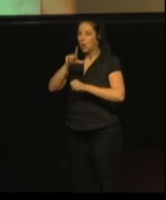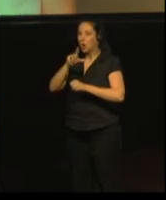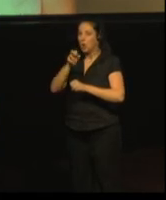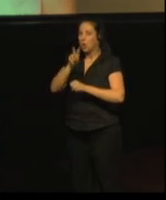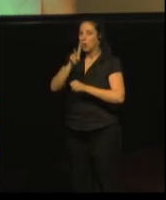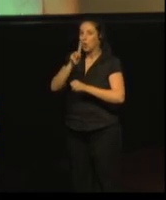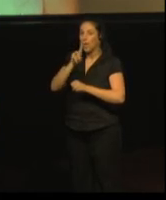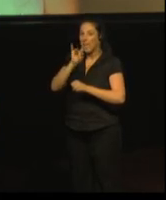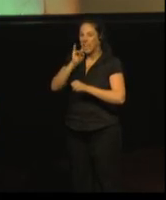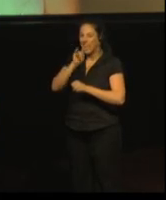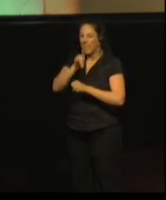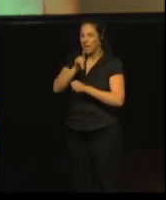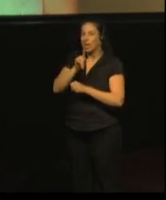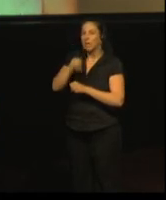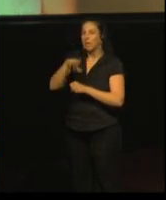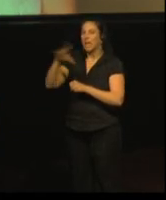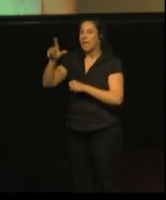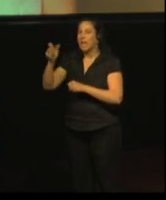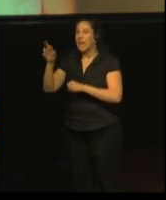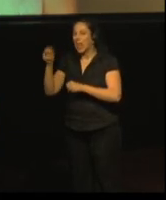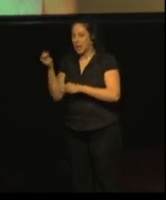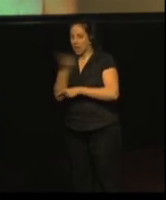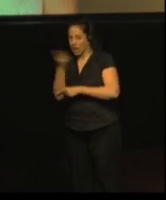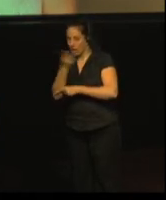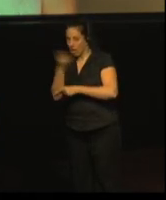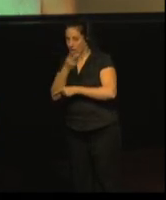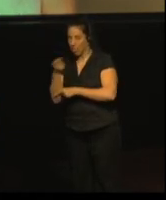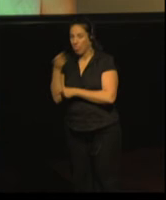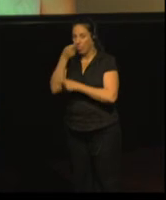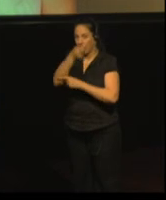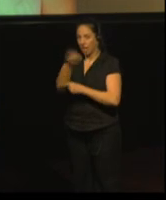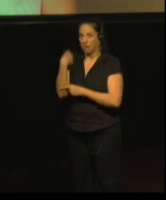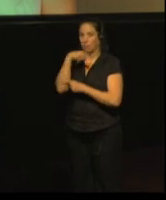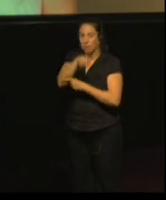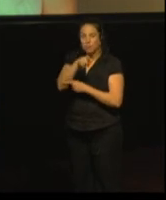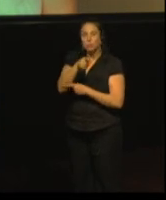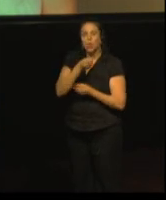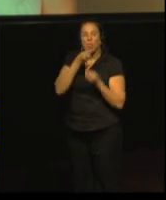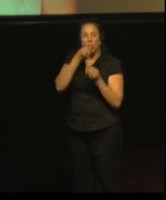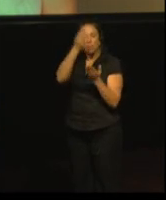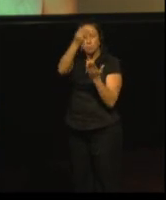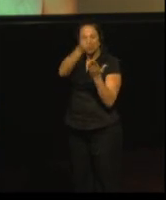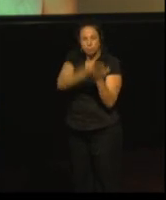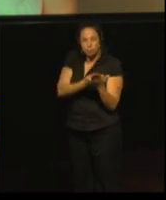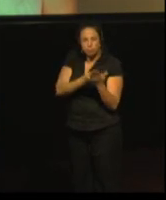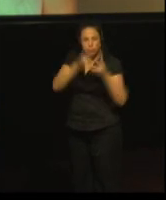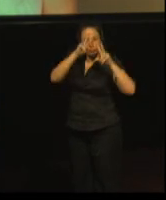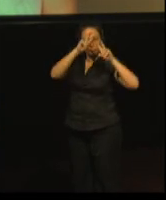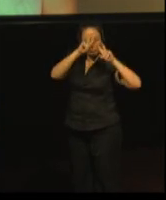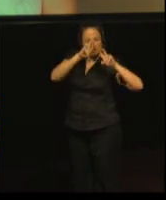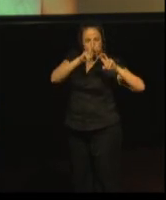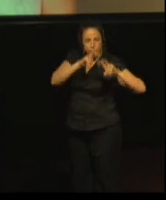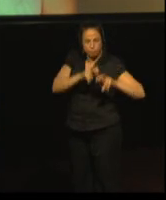to analyse the data together with an independent researcher, Kerry Lee.